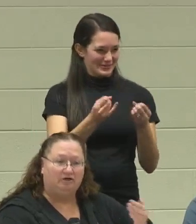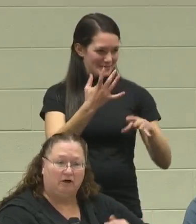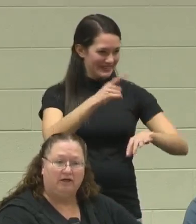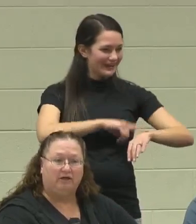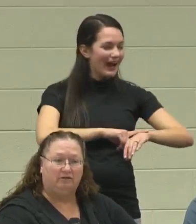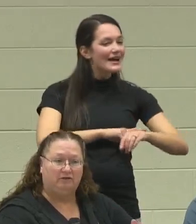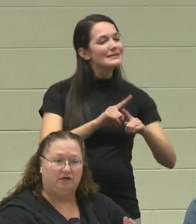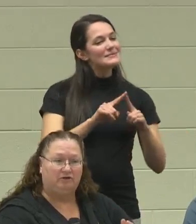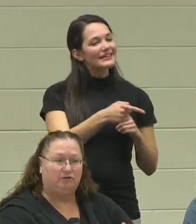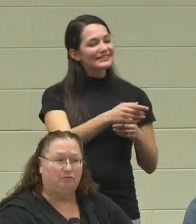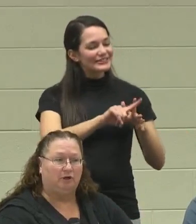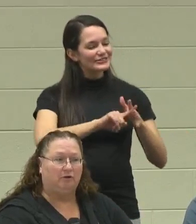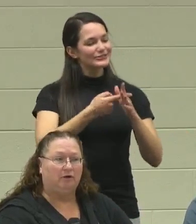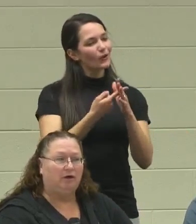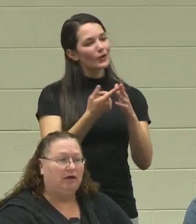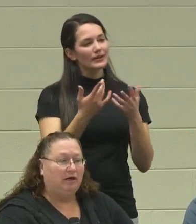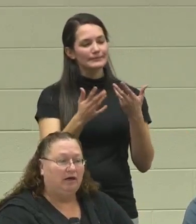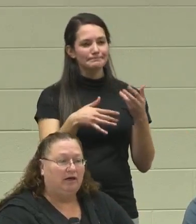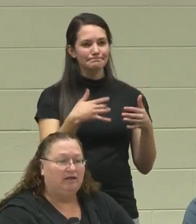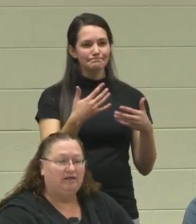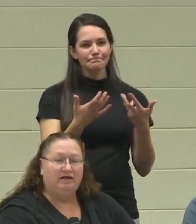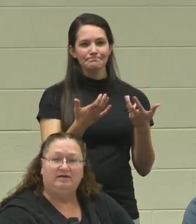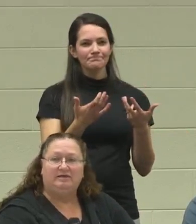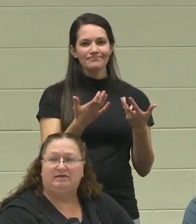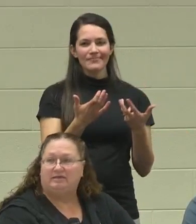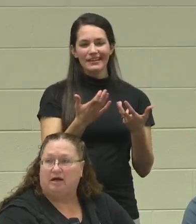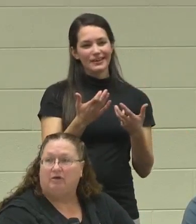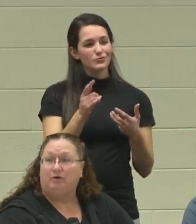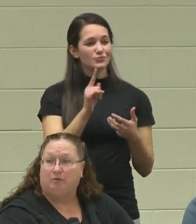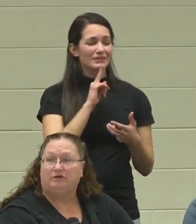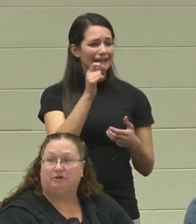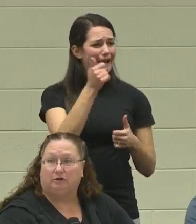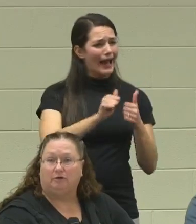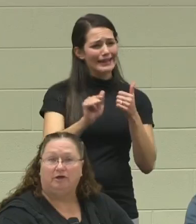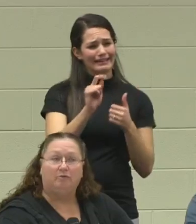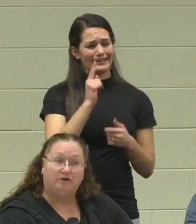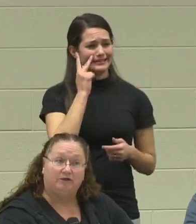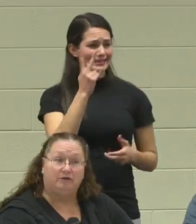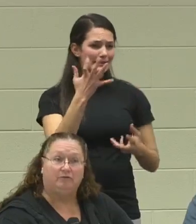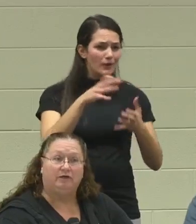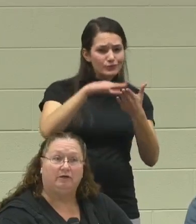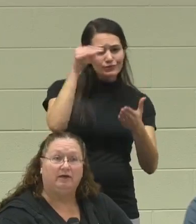He started getting into where, anything he sees now, he wants to learn. He wants to do it.